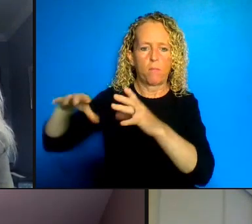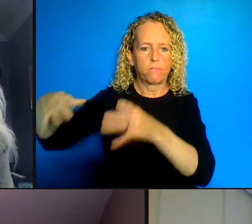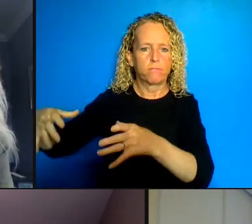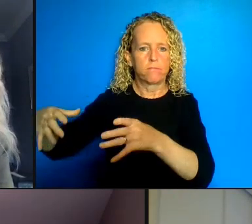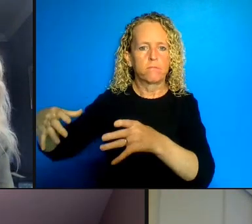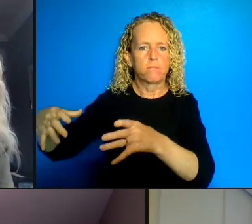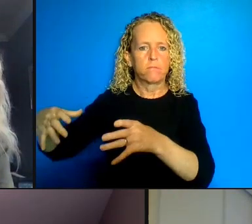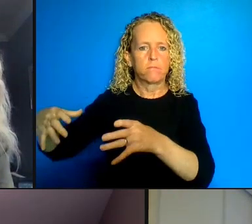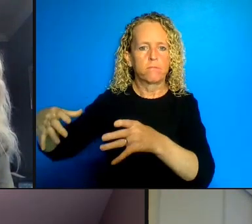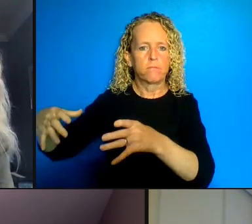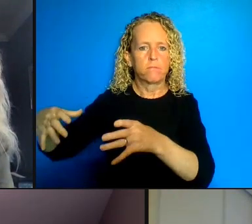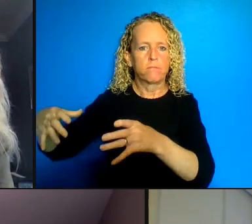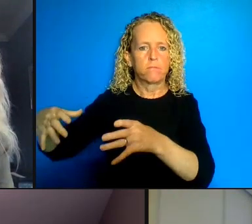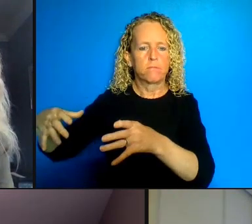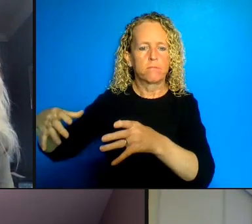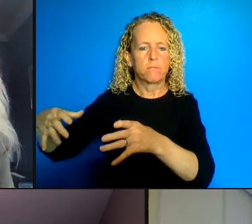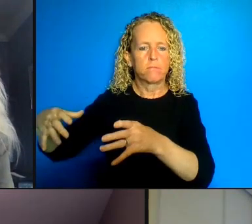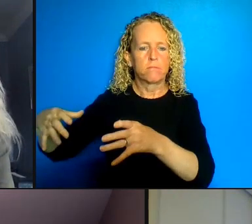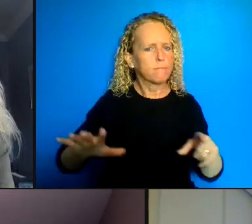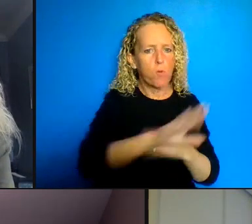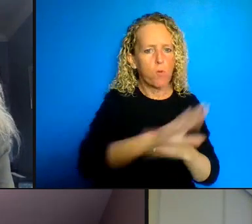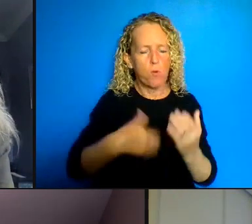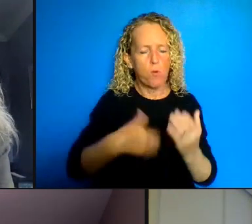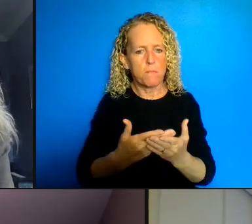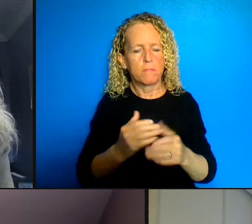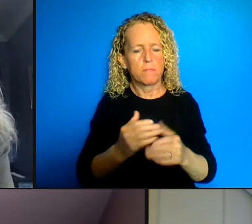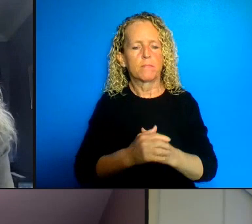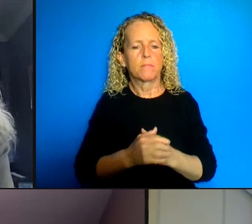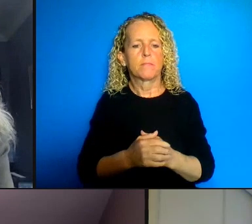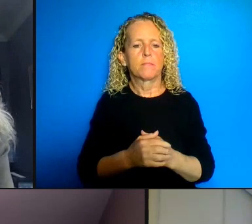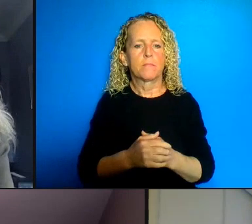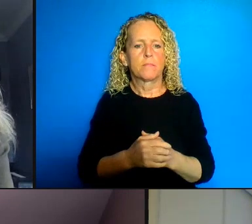coordination between First Nation communities and the federal government